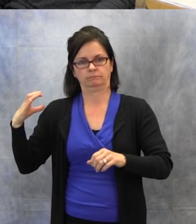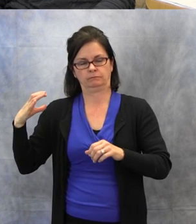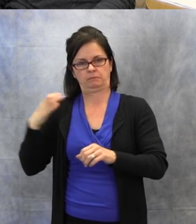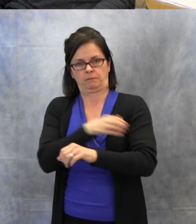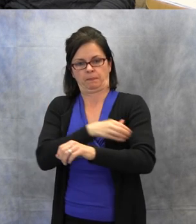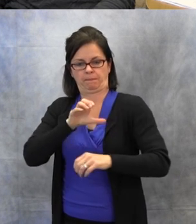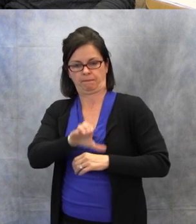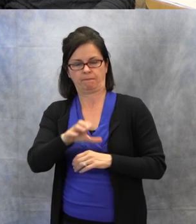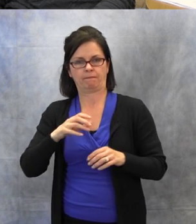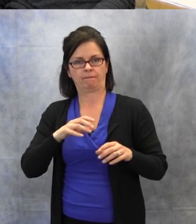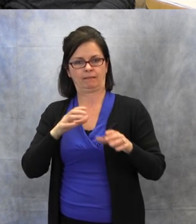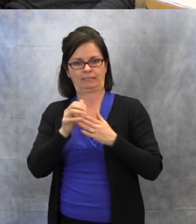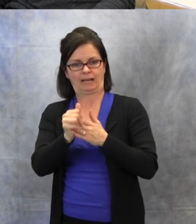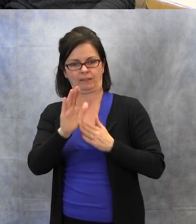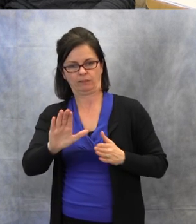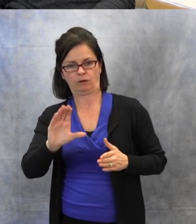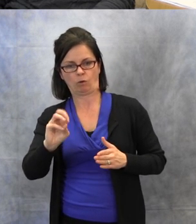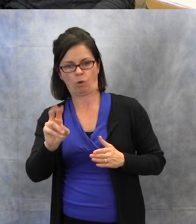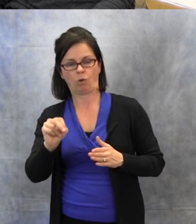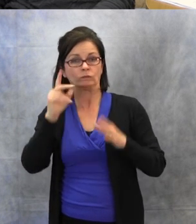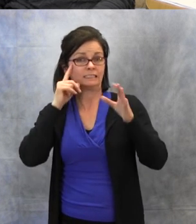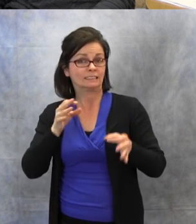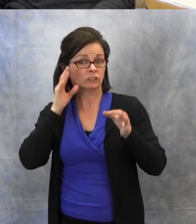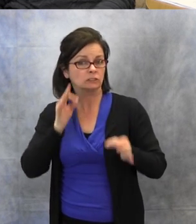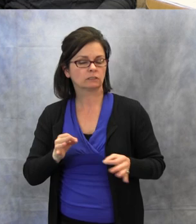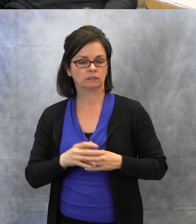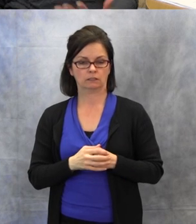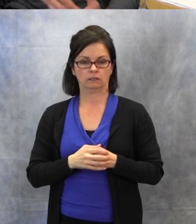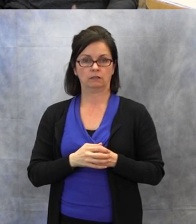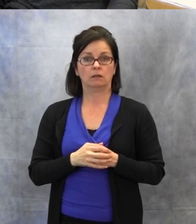on how to interact appropriately and socially